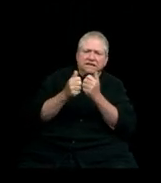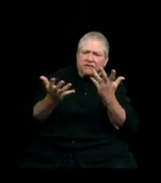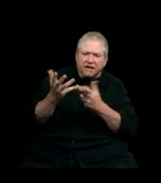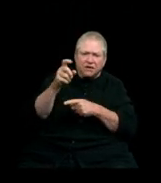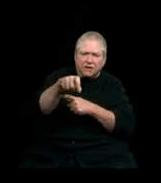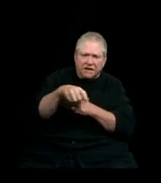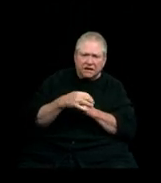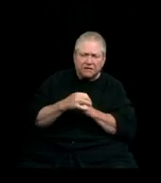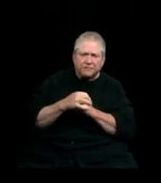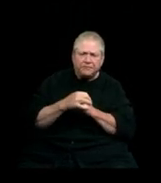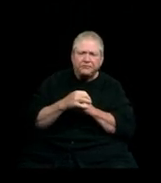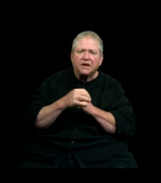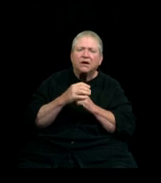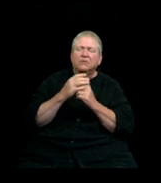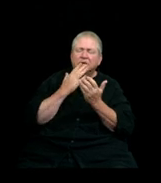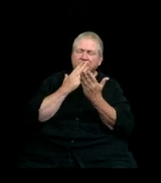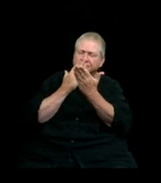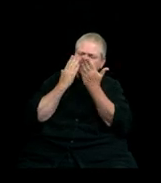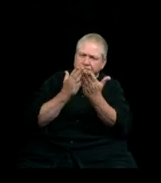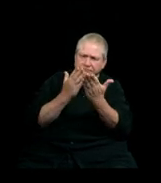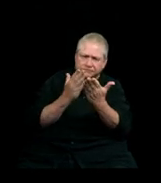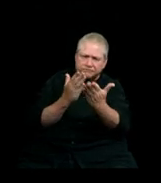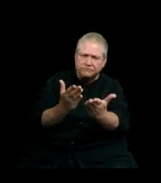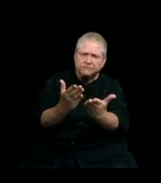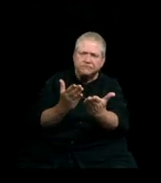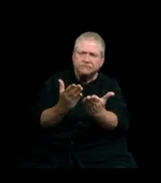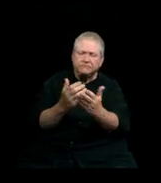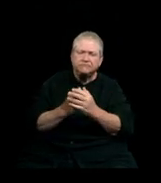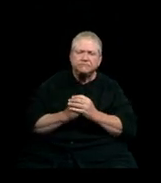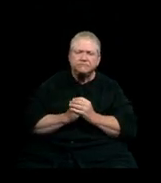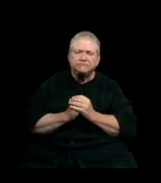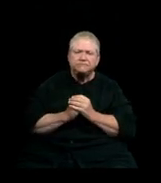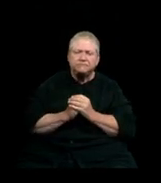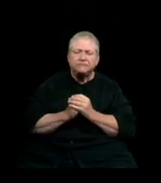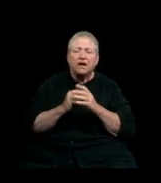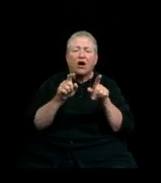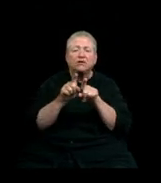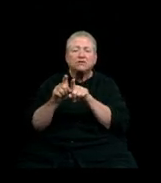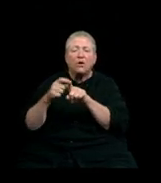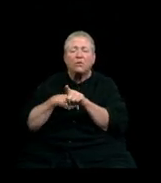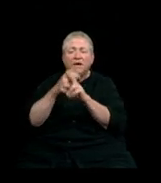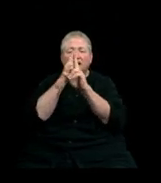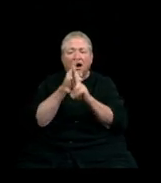We extend to you our sincere appreciation. We also honor and thank our graduating veterans